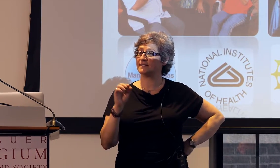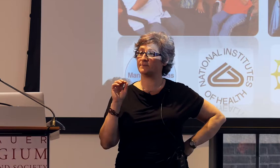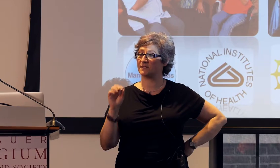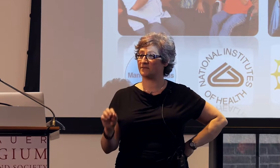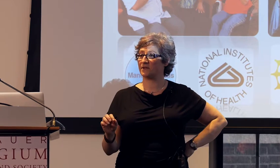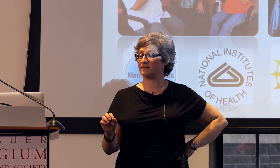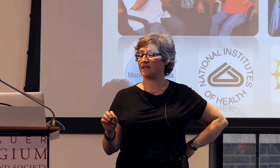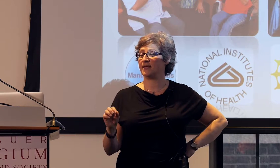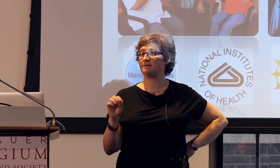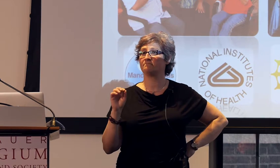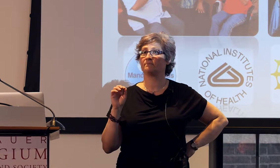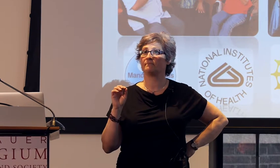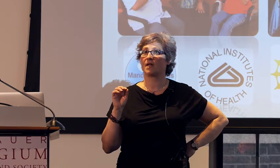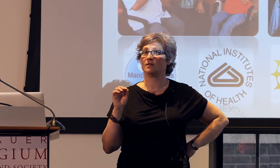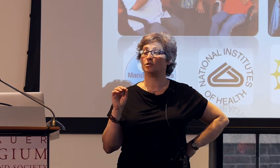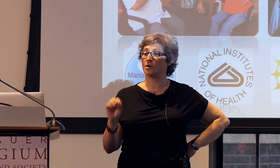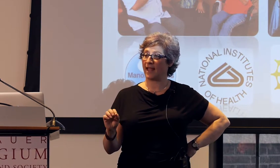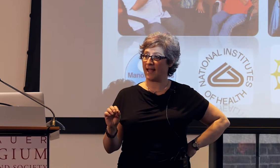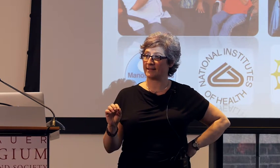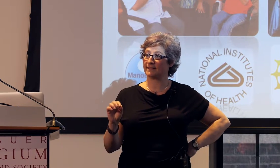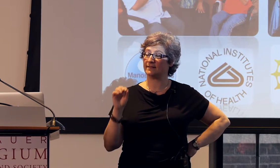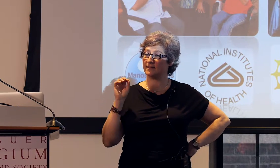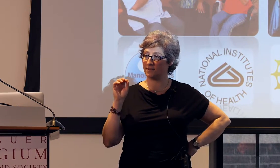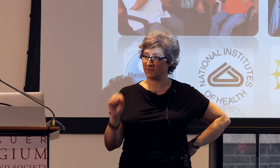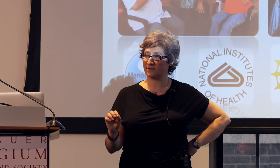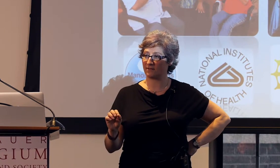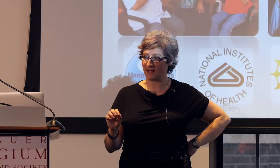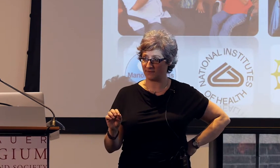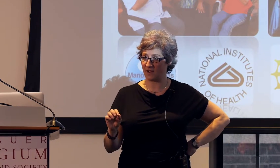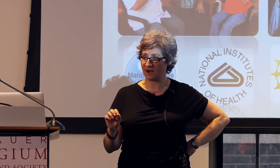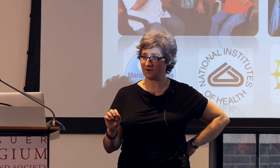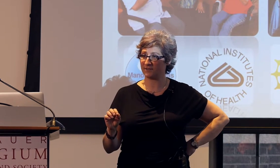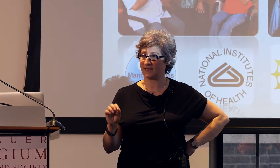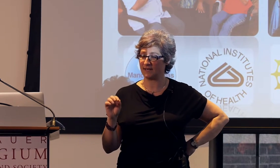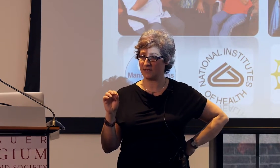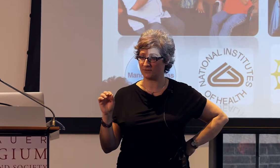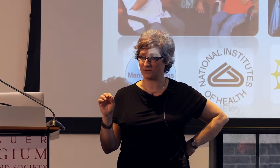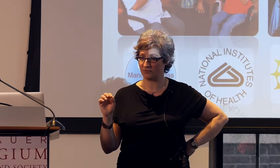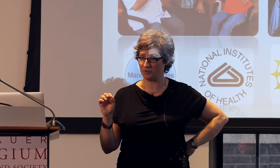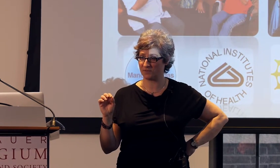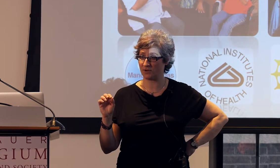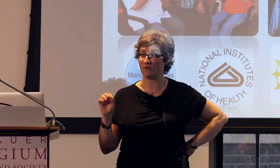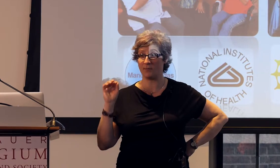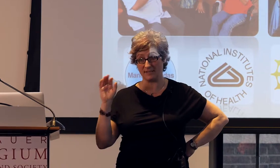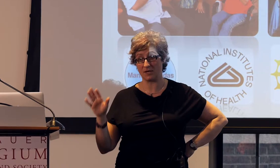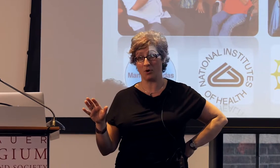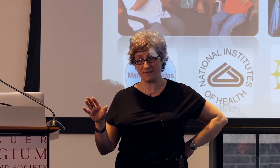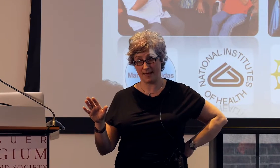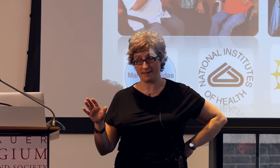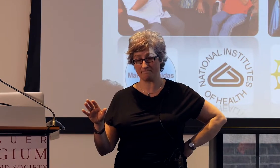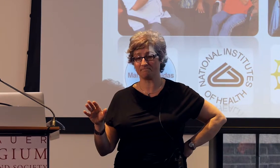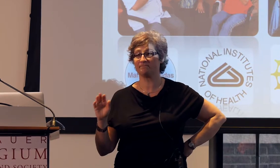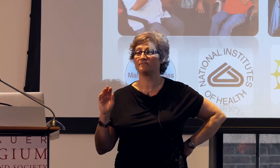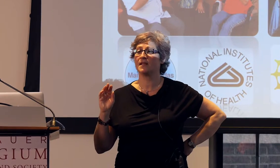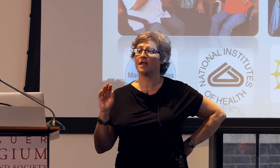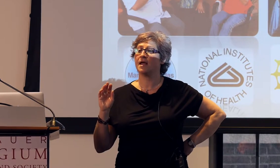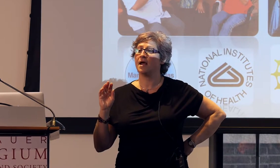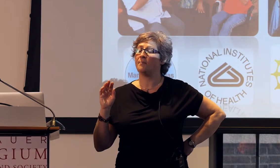didn't specifically look at the use of classifiers in each of the groups although we did code that,